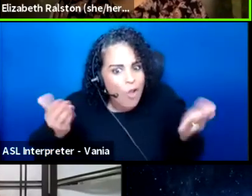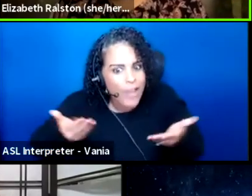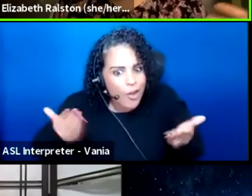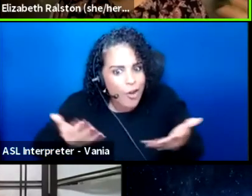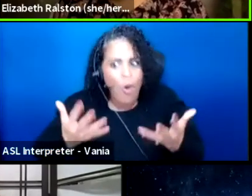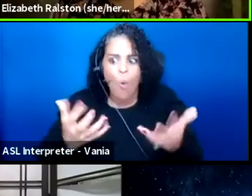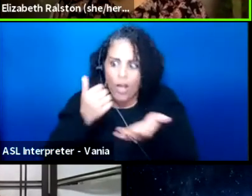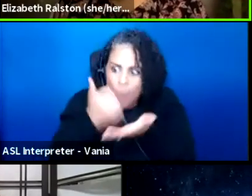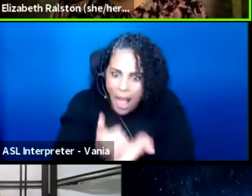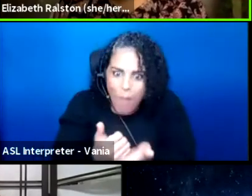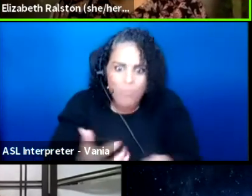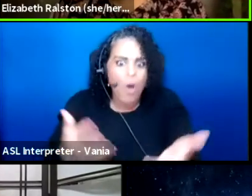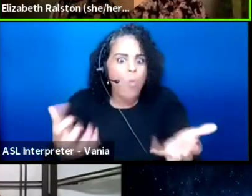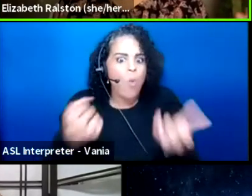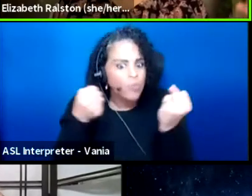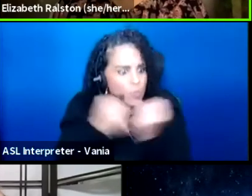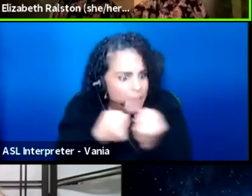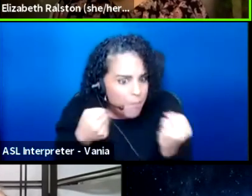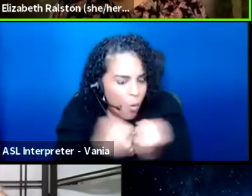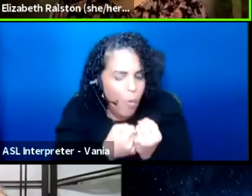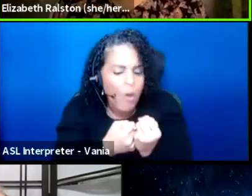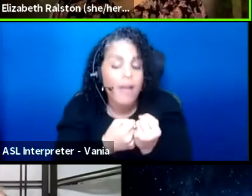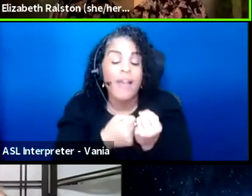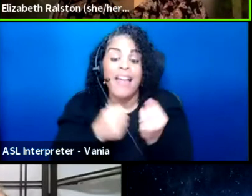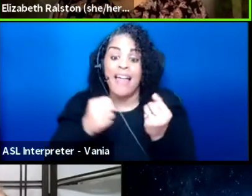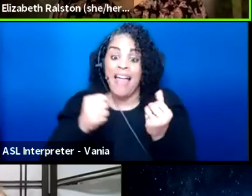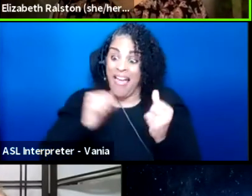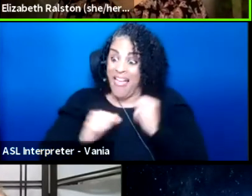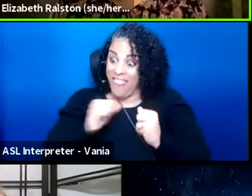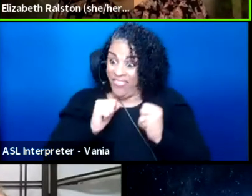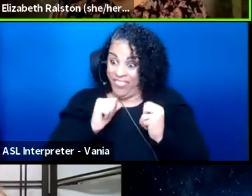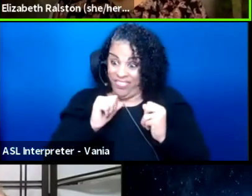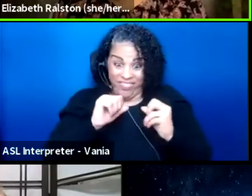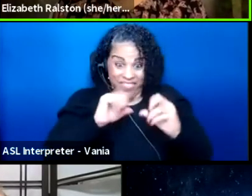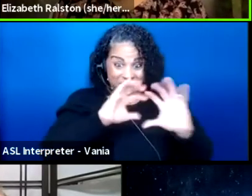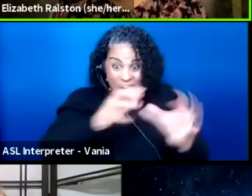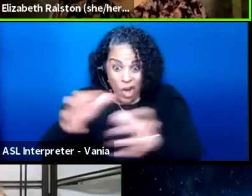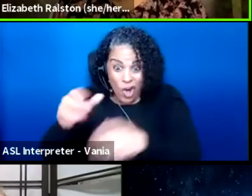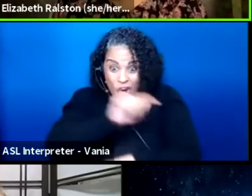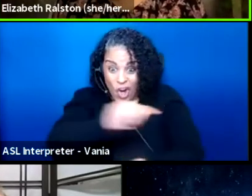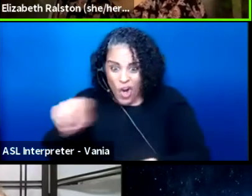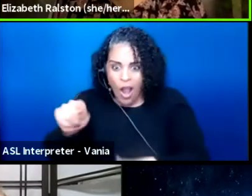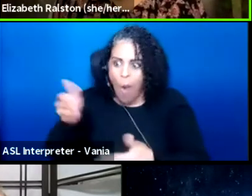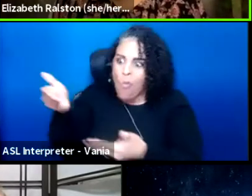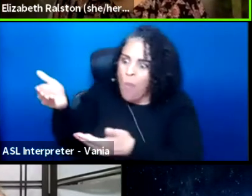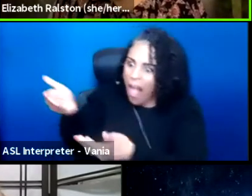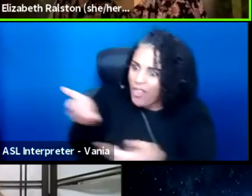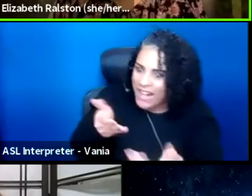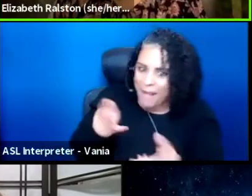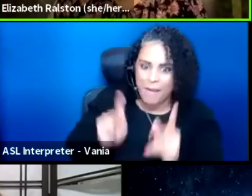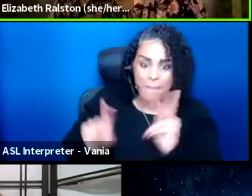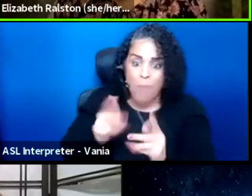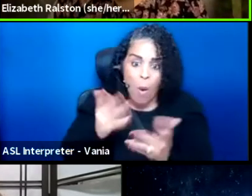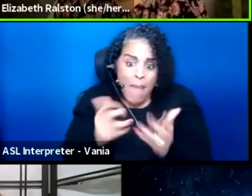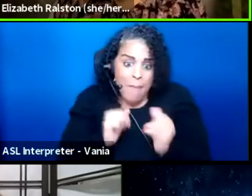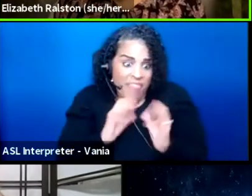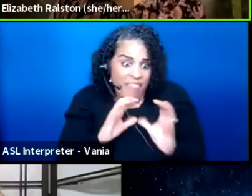and run to support that leaders and welcoming these patrons that theaters may not know how,